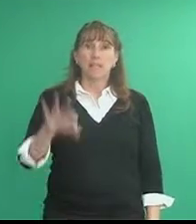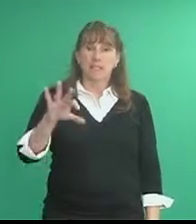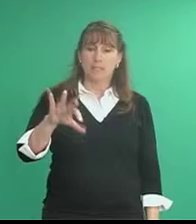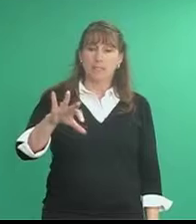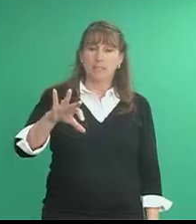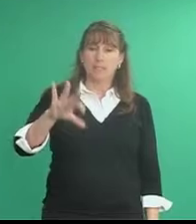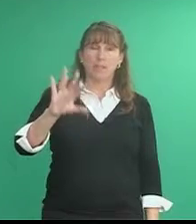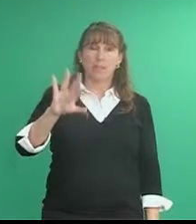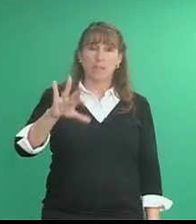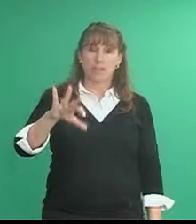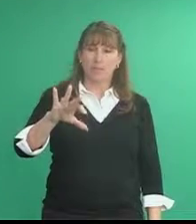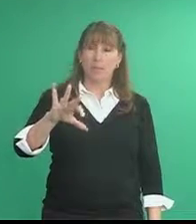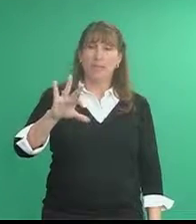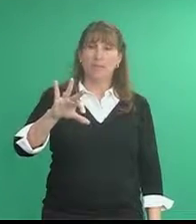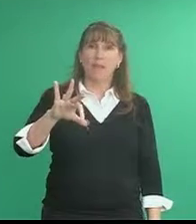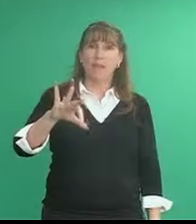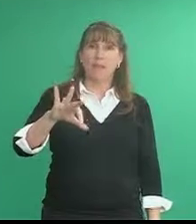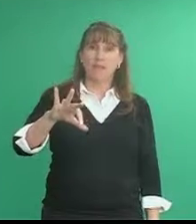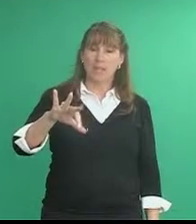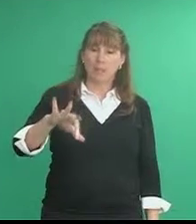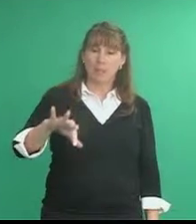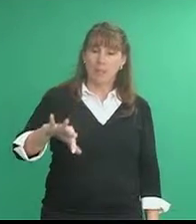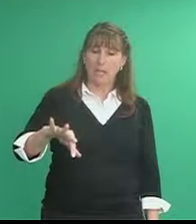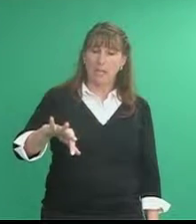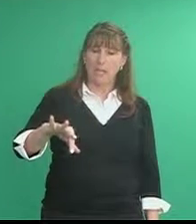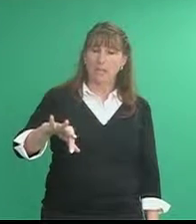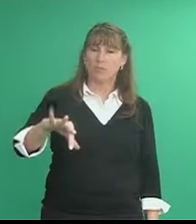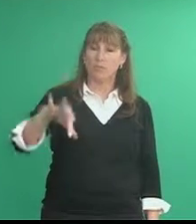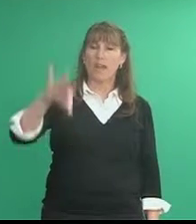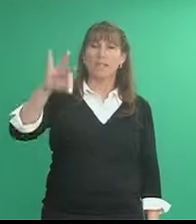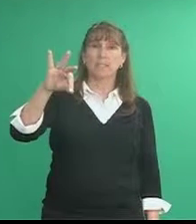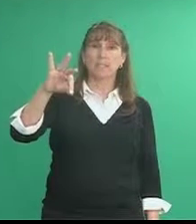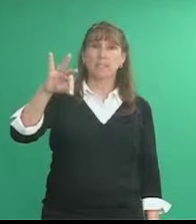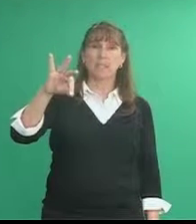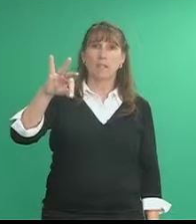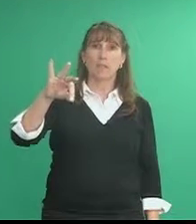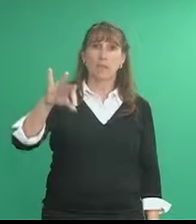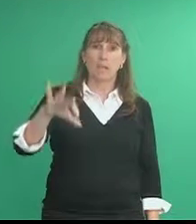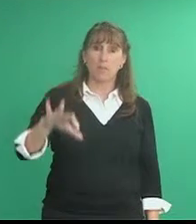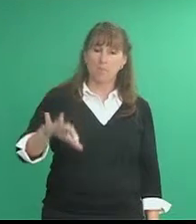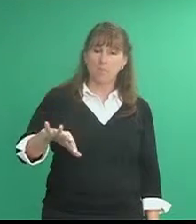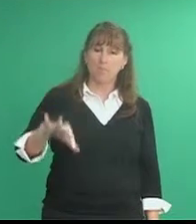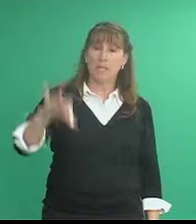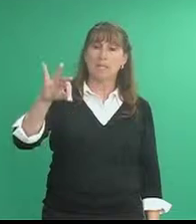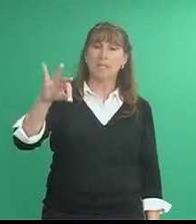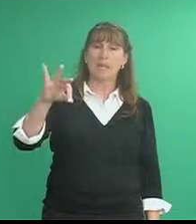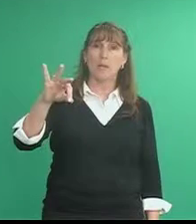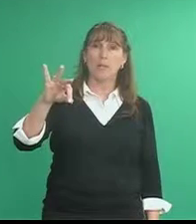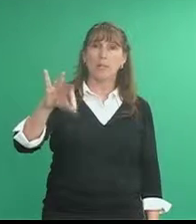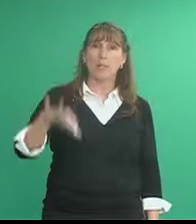take the modified F handshape and as if you're finding something on the ground and picking it up